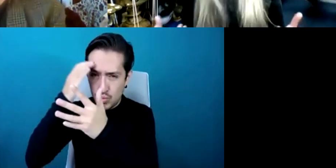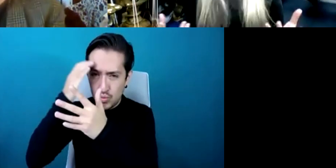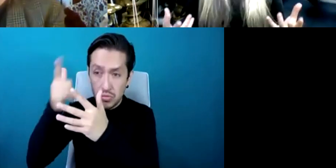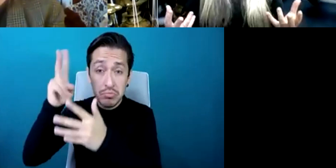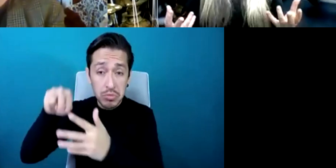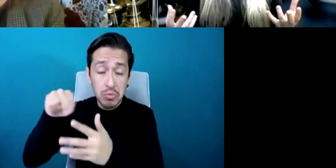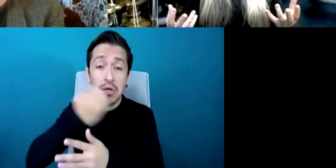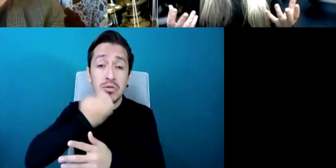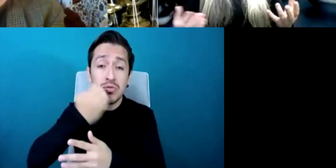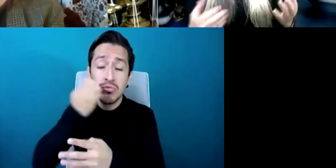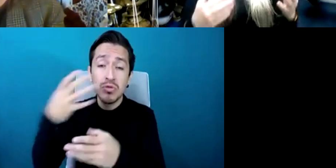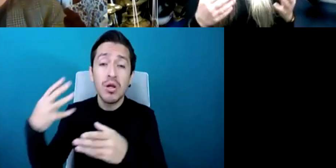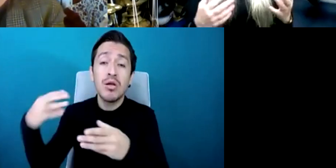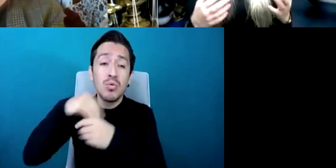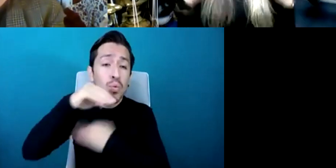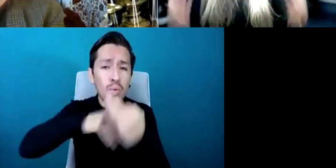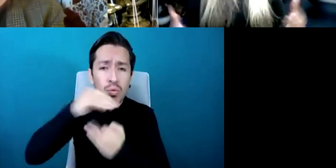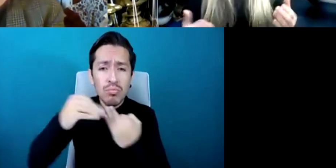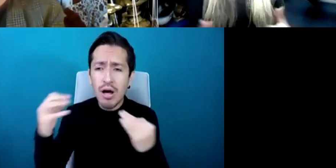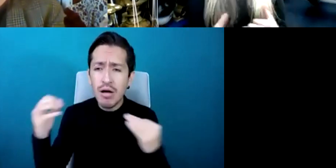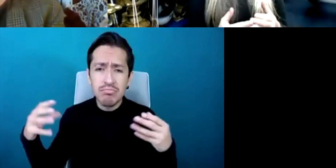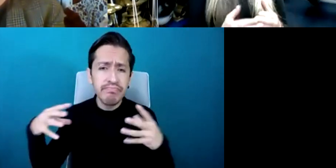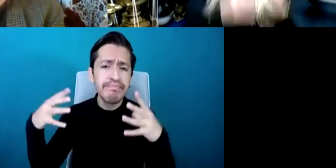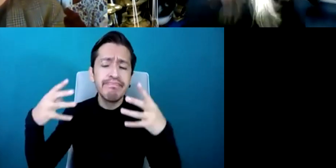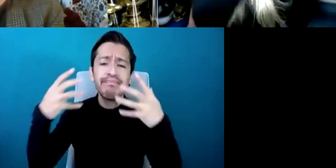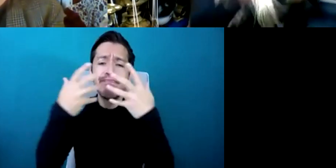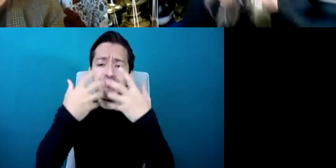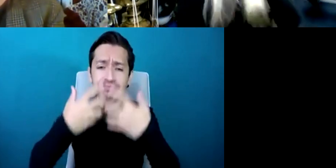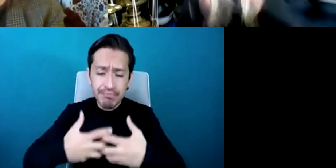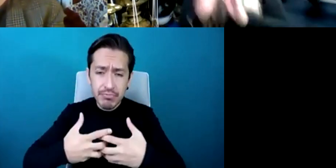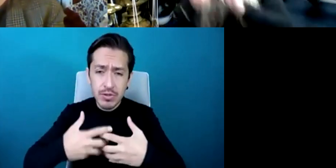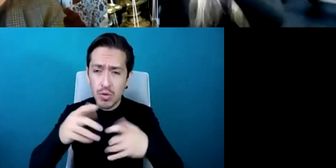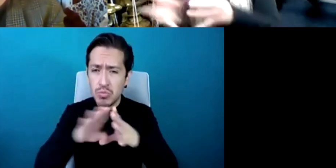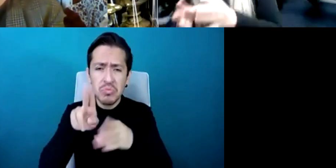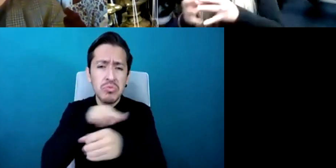you know they're they're not at that point where they're putting things in compartments or boxes